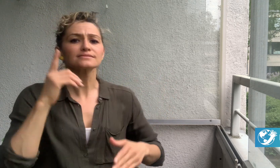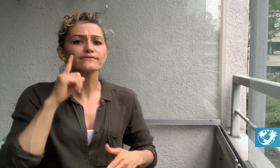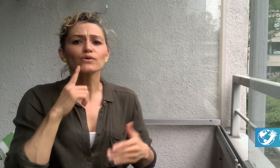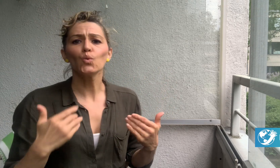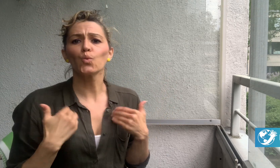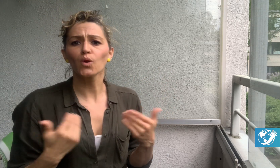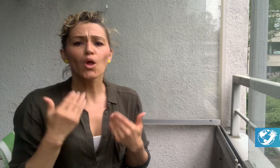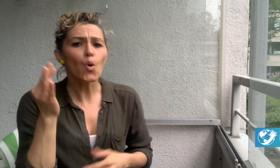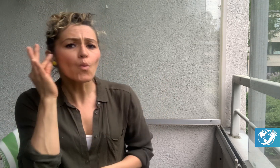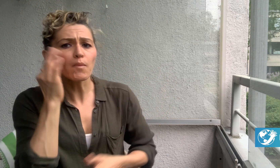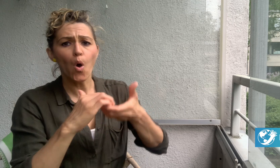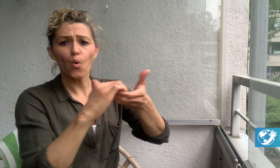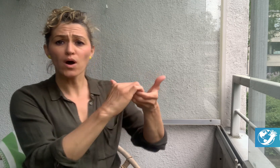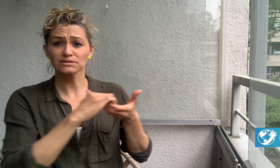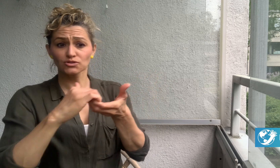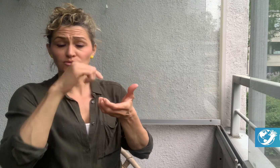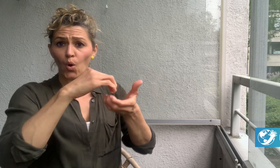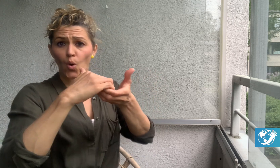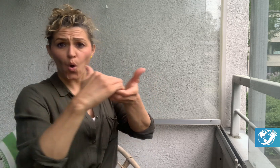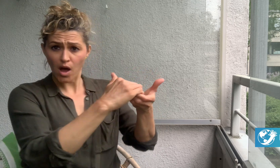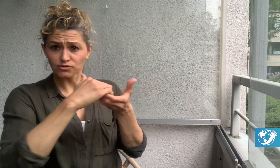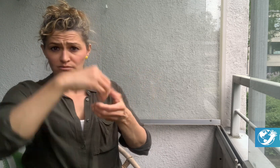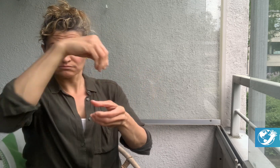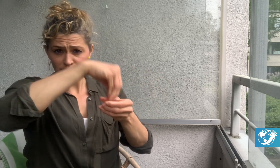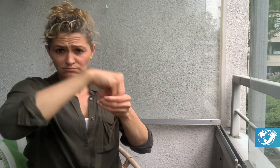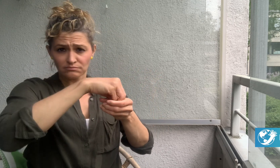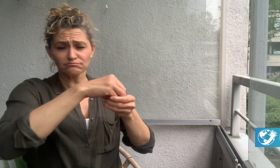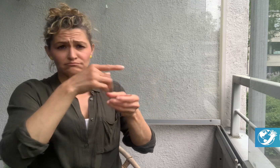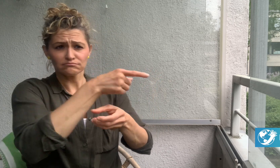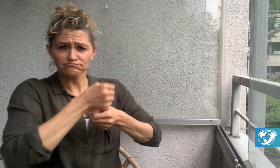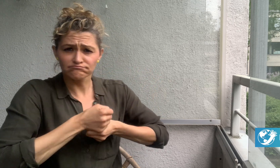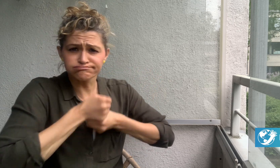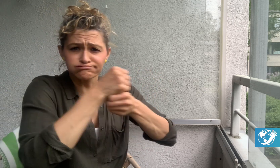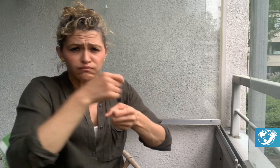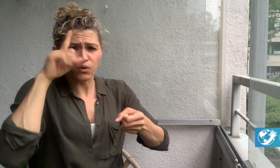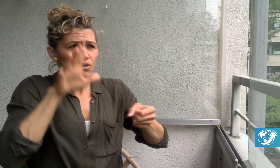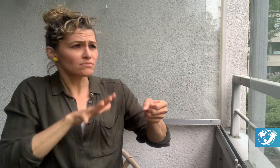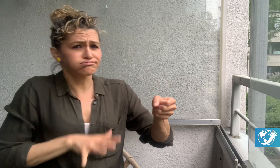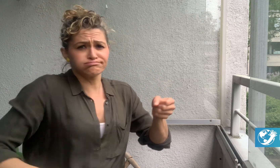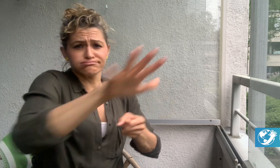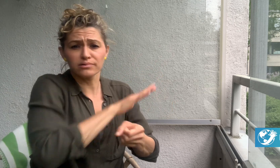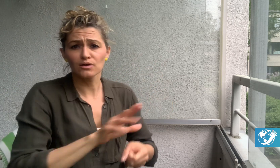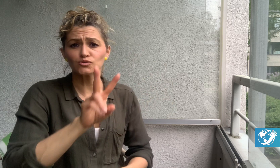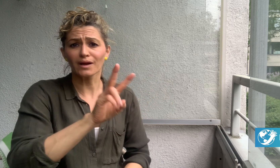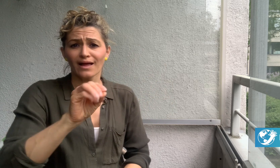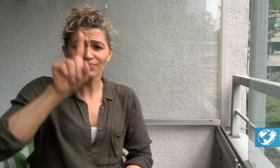The Zambia Deaf Youth and Women organization